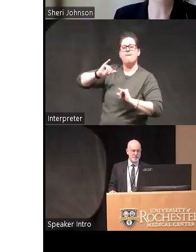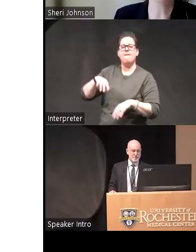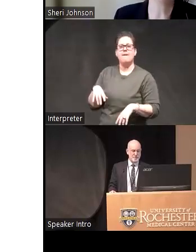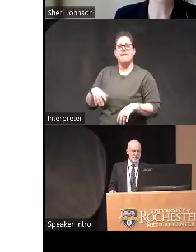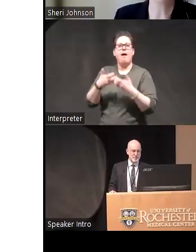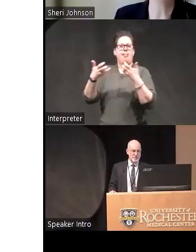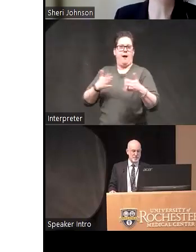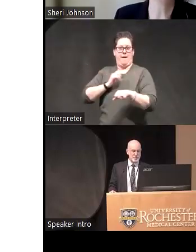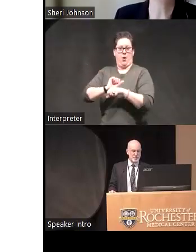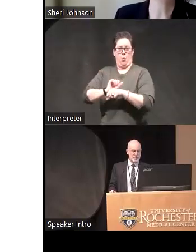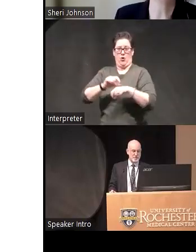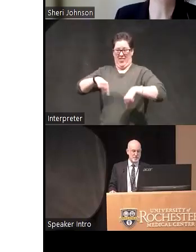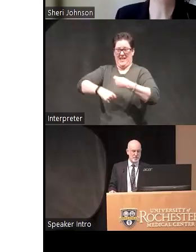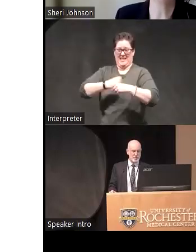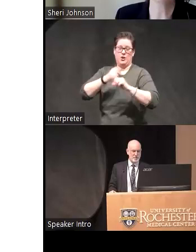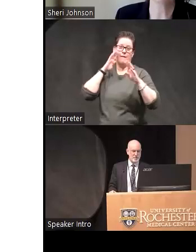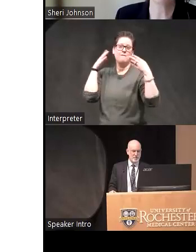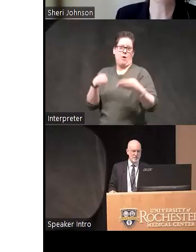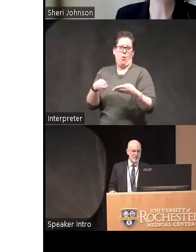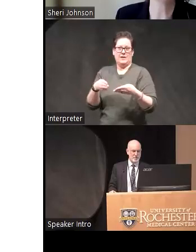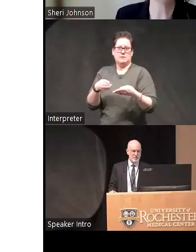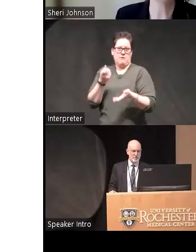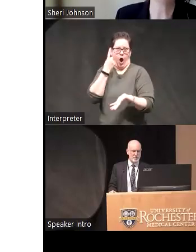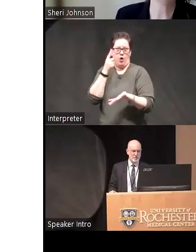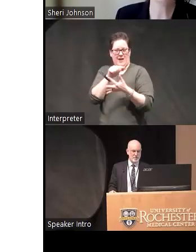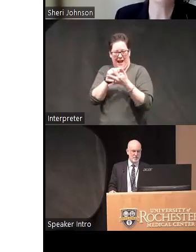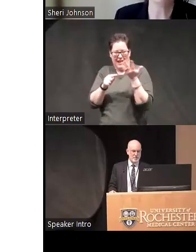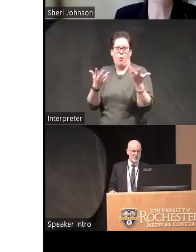my work this year will be focusing on trying to understand these different dimensions of ideation